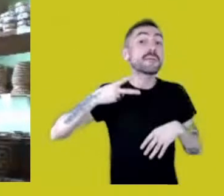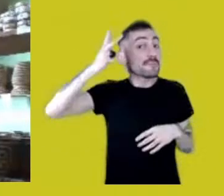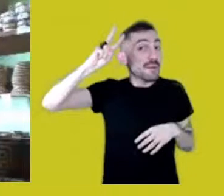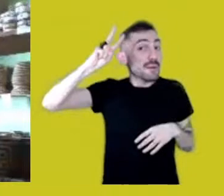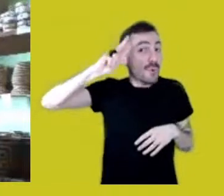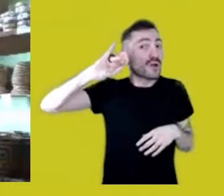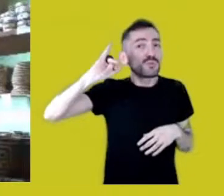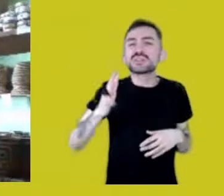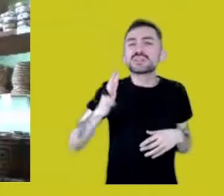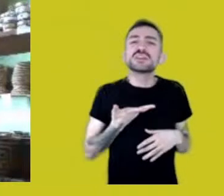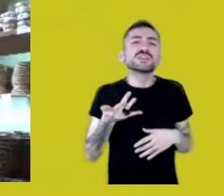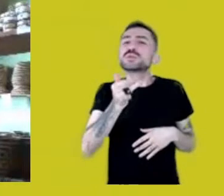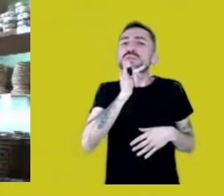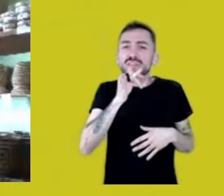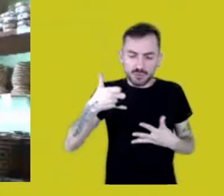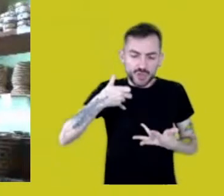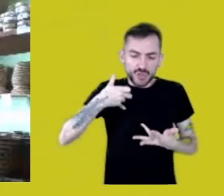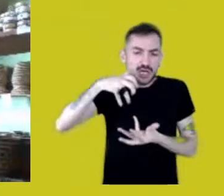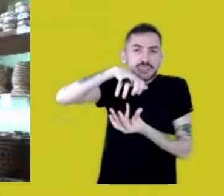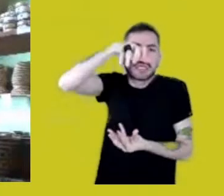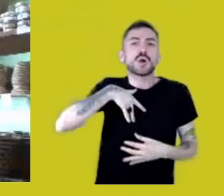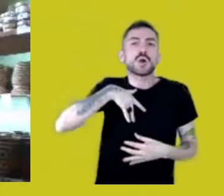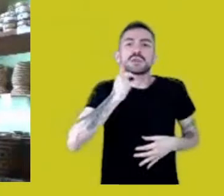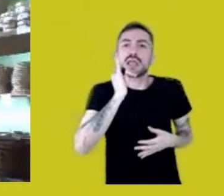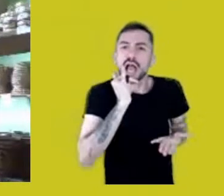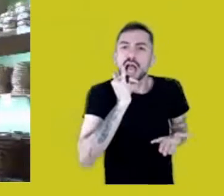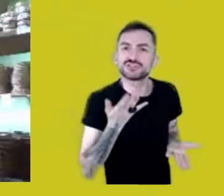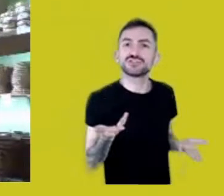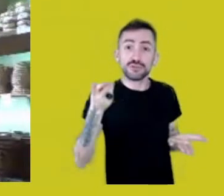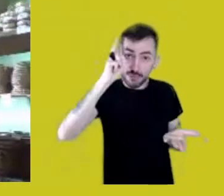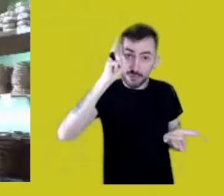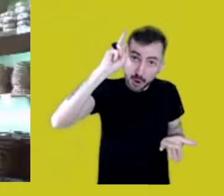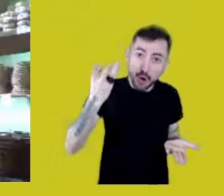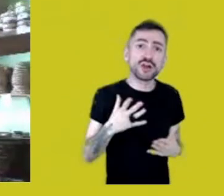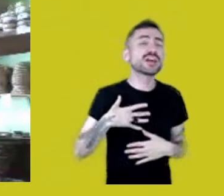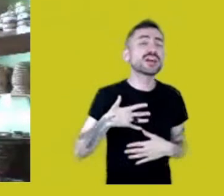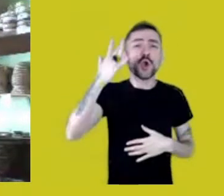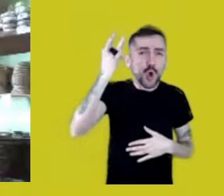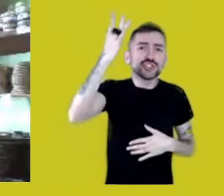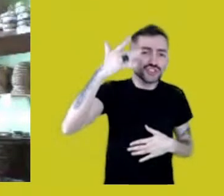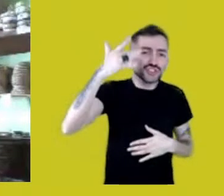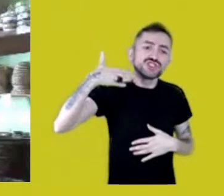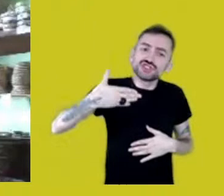without this memory which is told daily, without these other forms of writing...